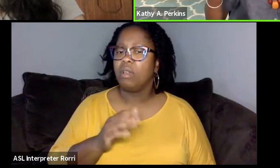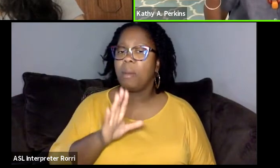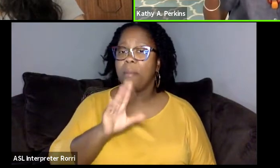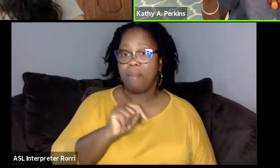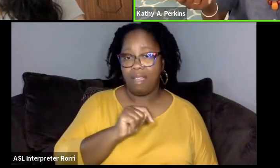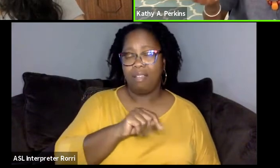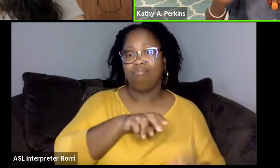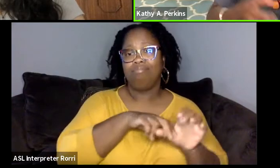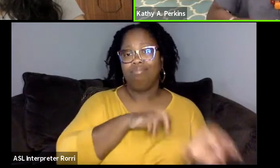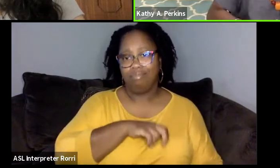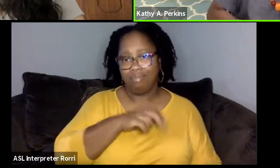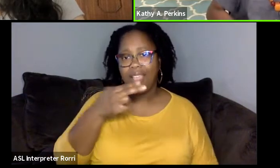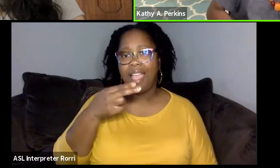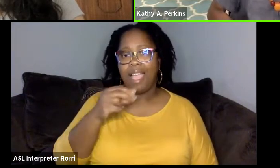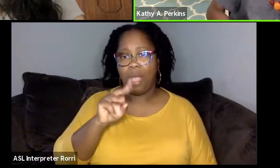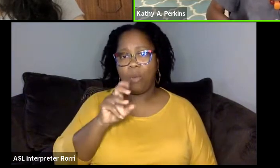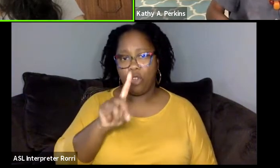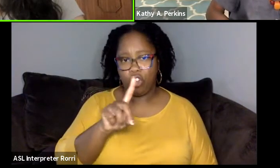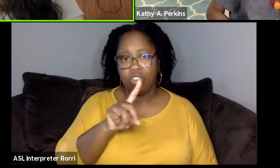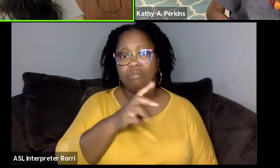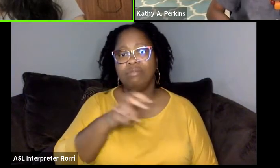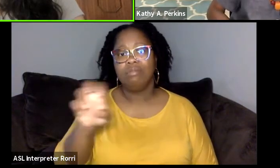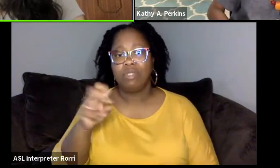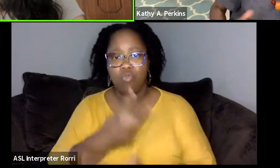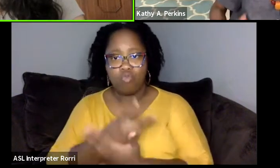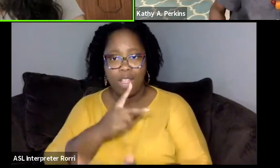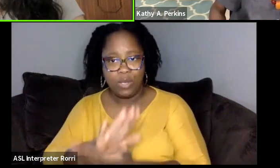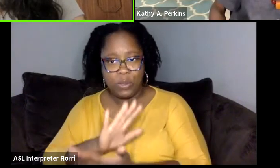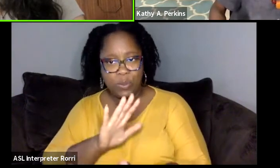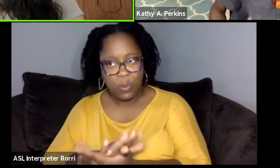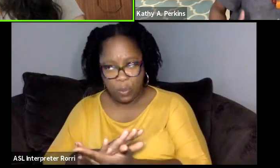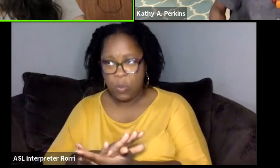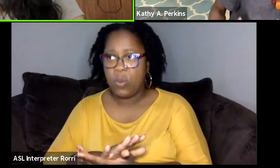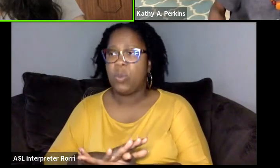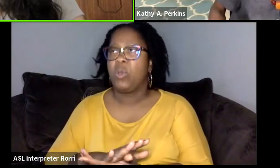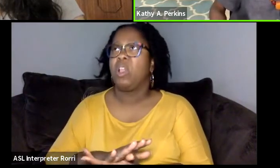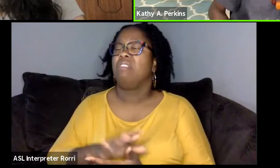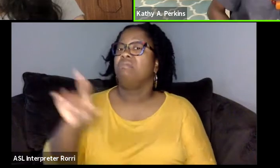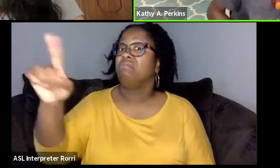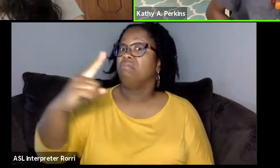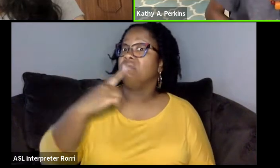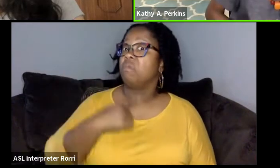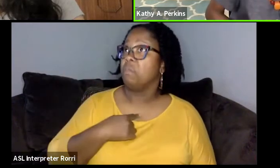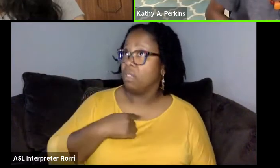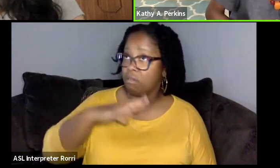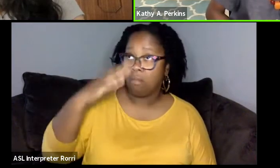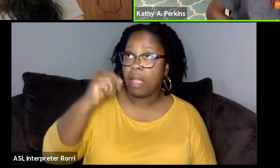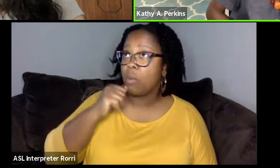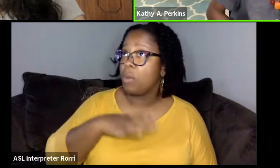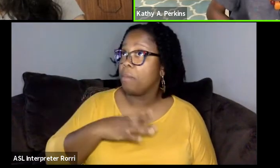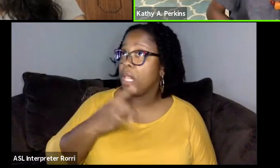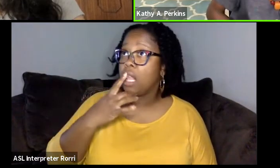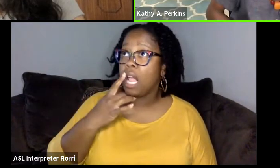and went on to grad school that I was advised that black women in lighting was very, very rare.